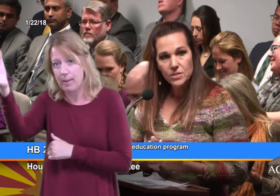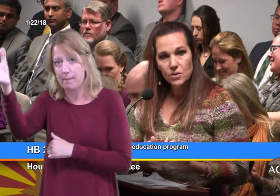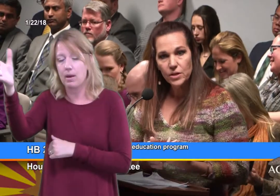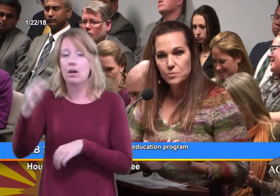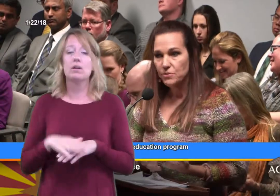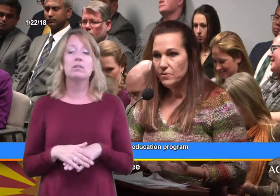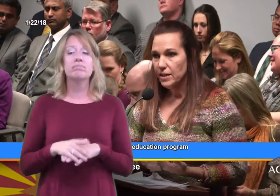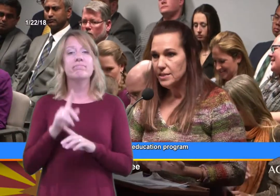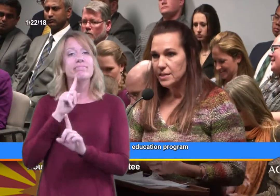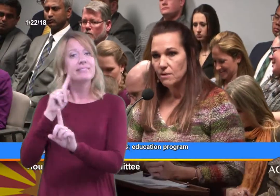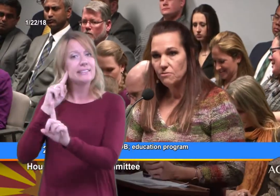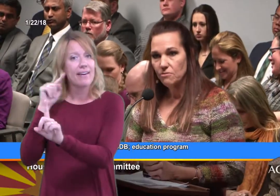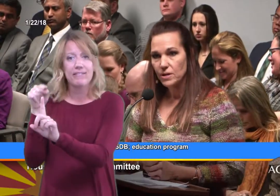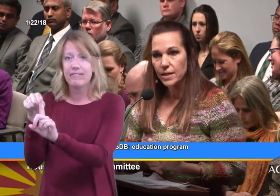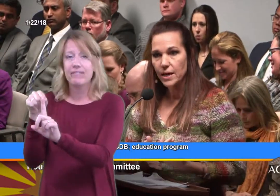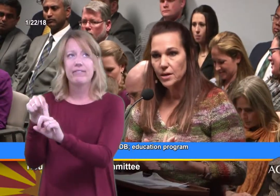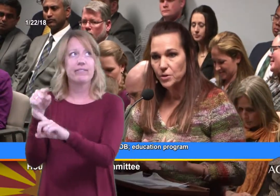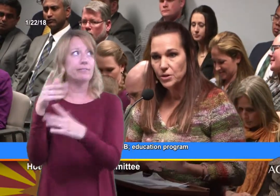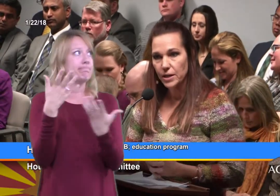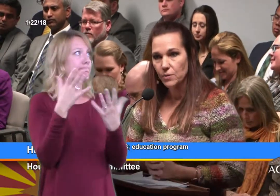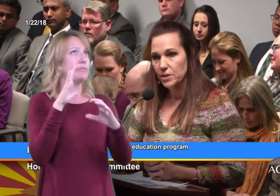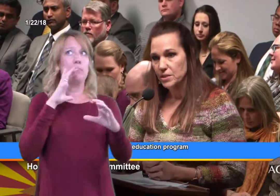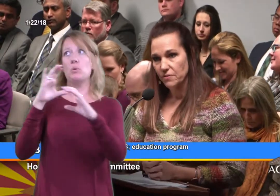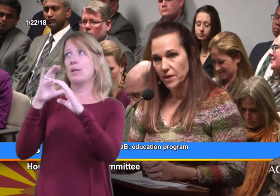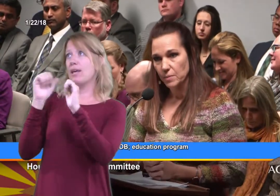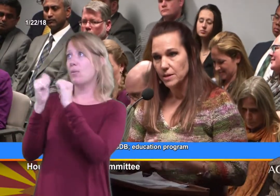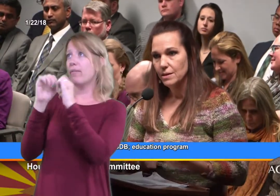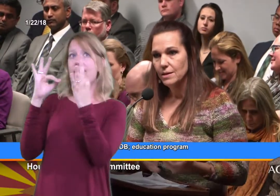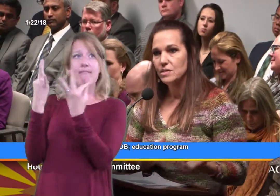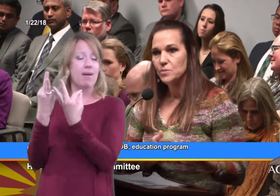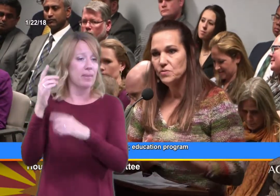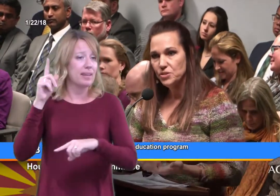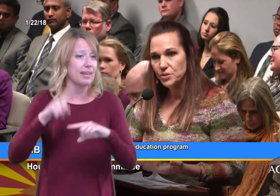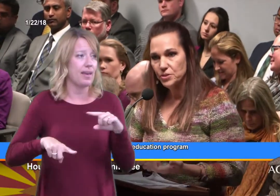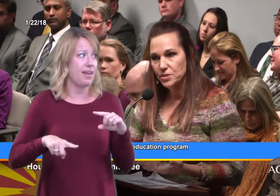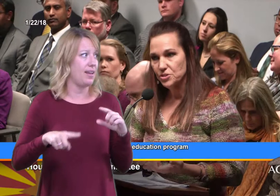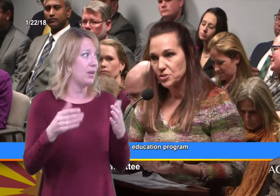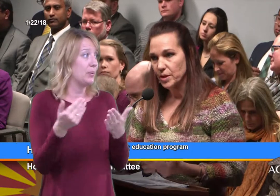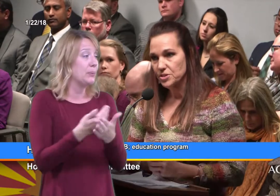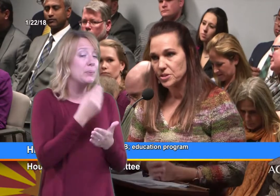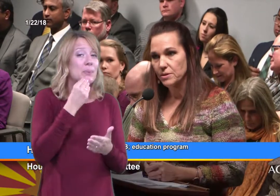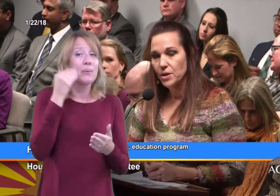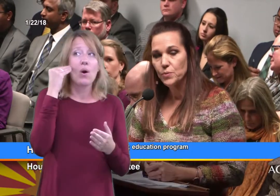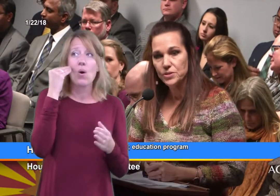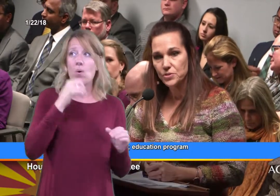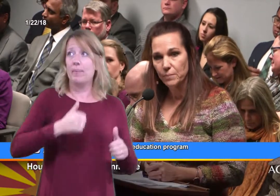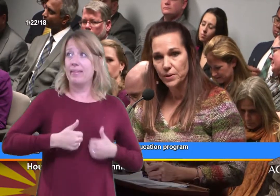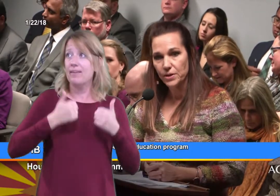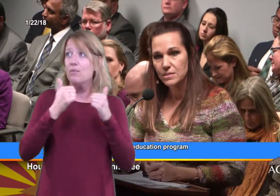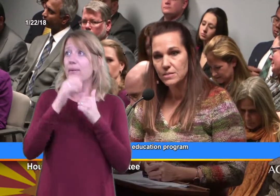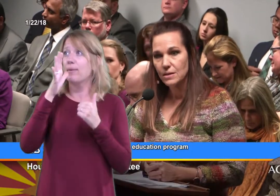And so he's profoundly deaf. He can't communicate with his family. He's moved into a new situation with his grandparents.